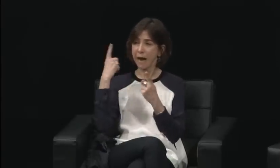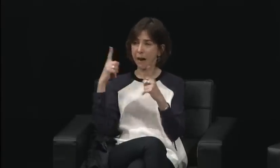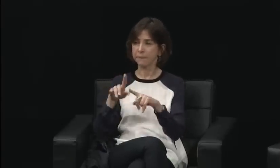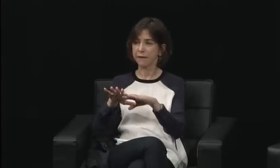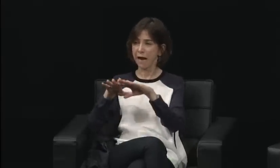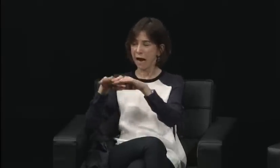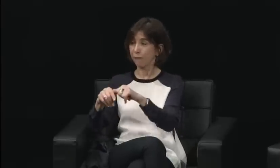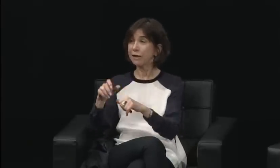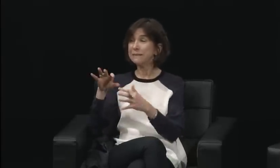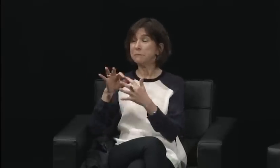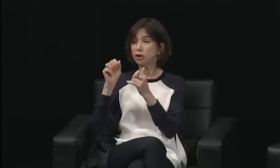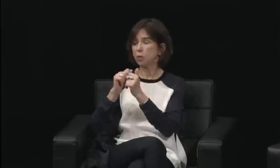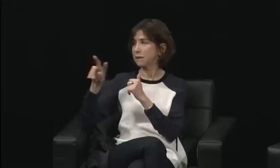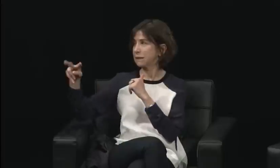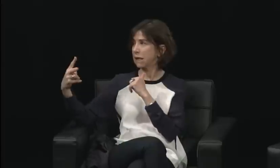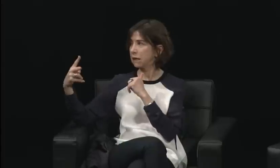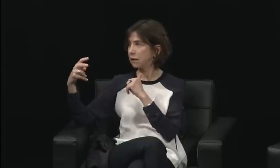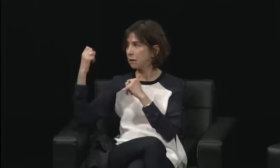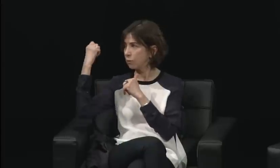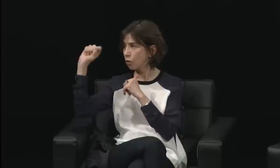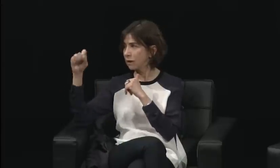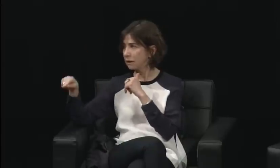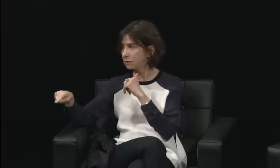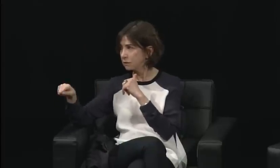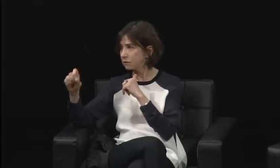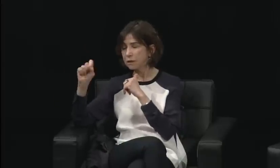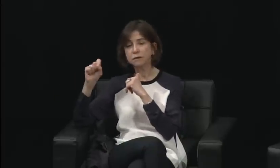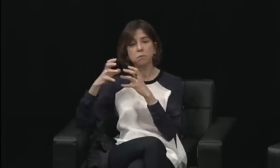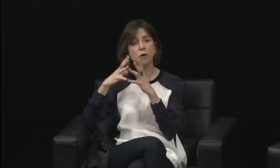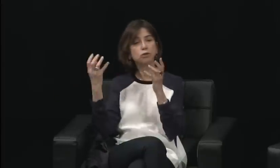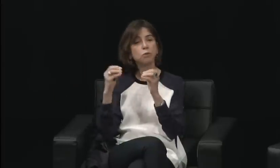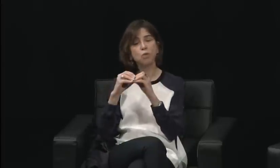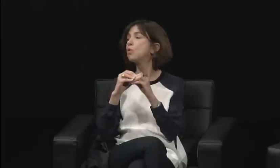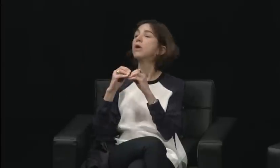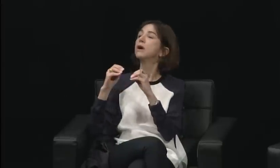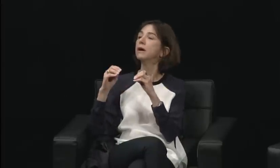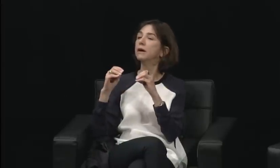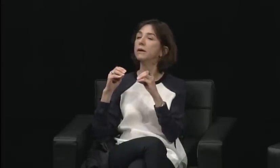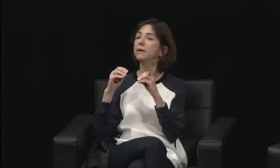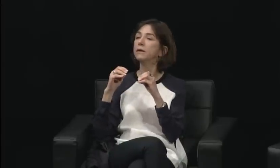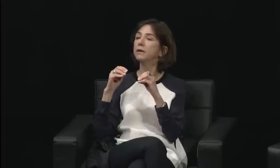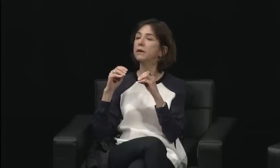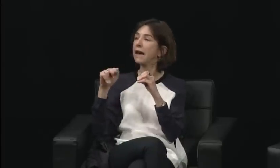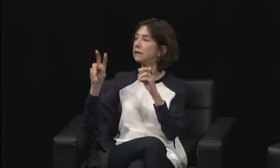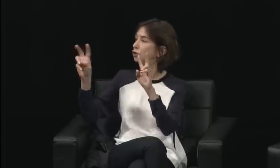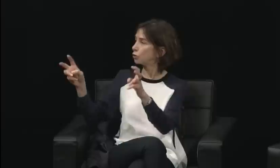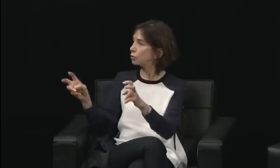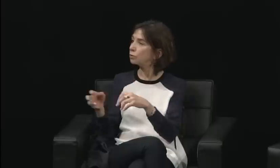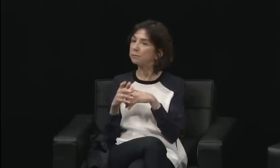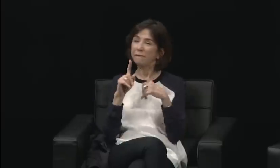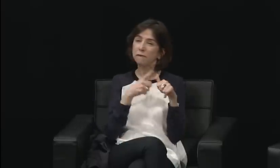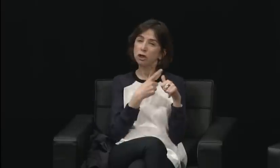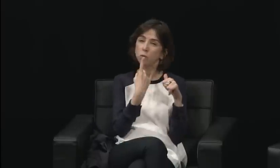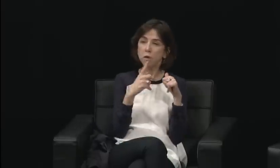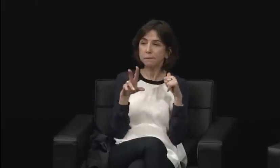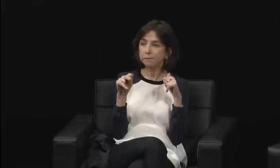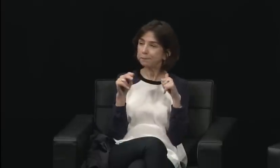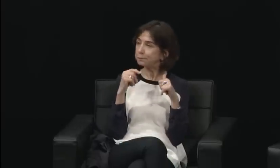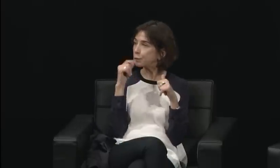Now, I don't think that I saw racism as much. I think that perhaps that really came to the fore afterwards.